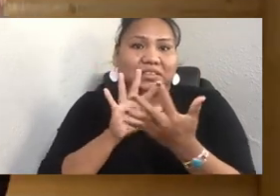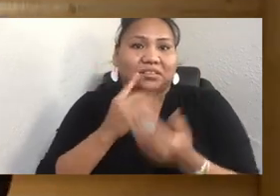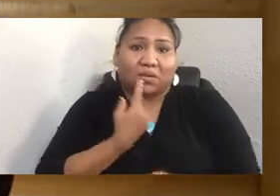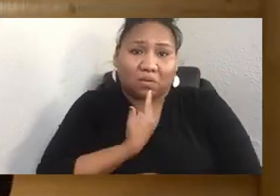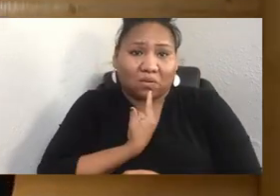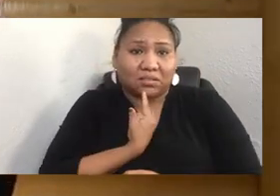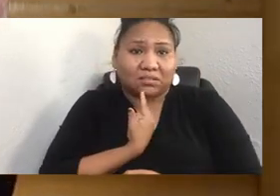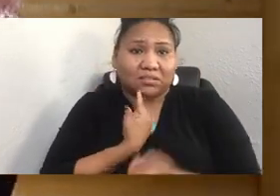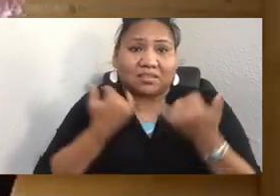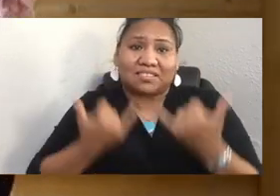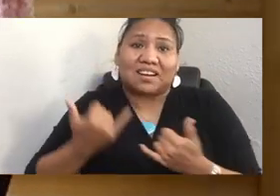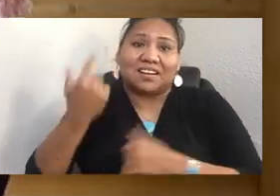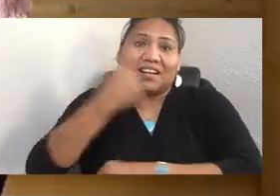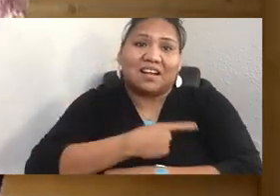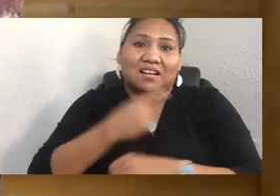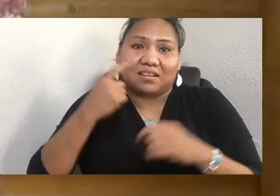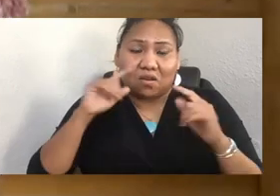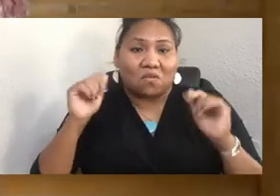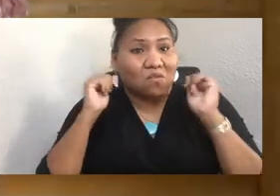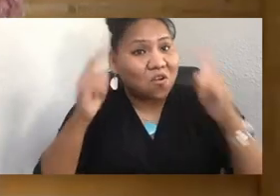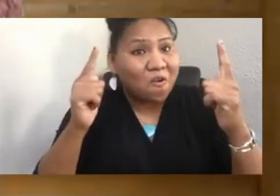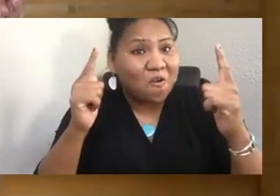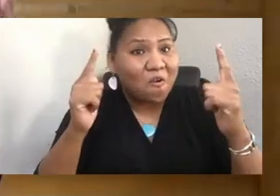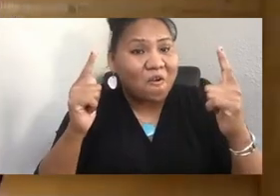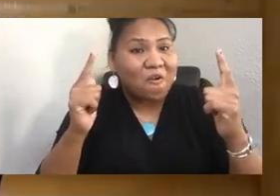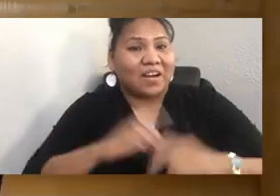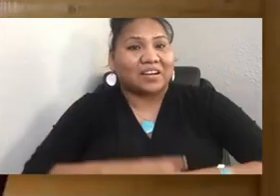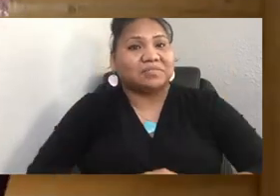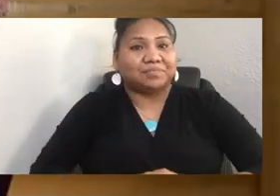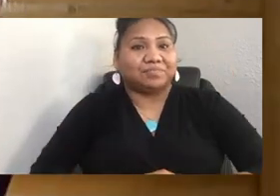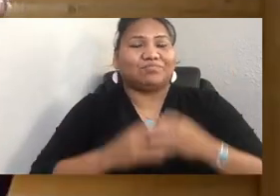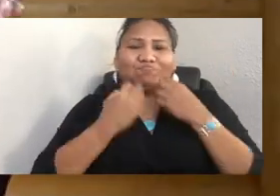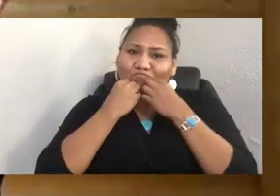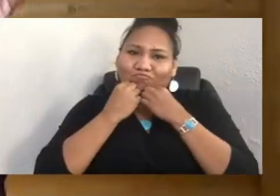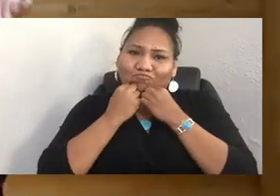So this day is for all .. We love all people today.